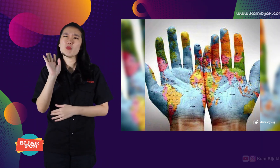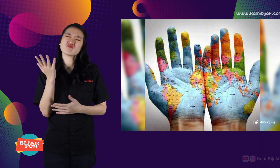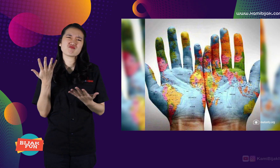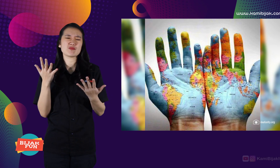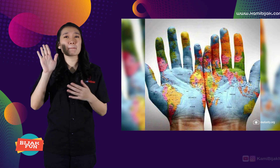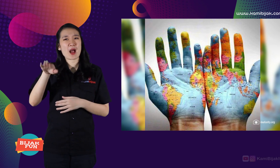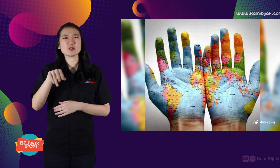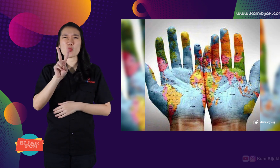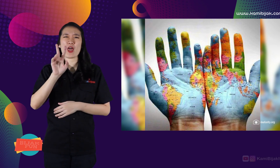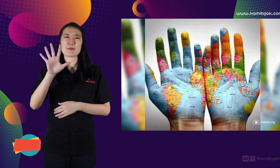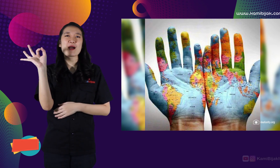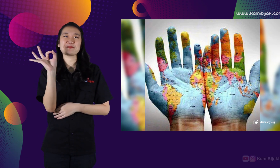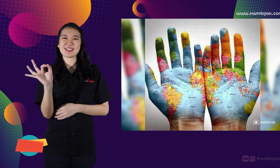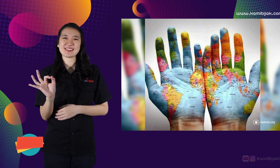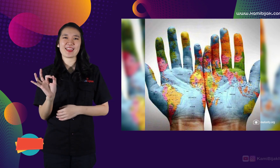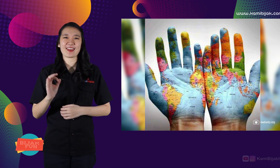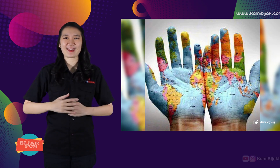Wow, it's still 25% of the total.